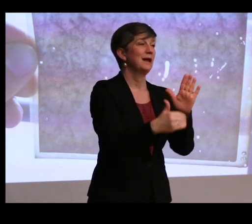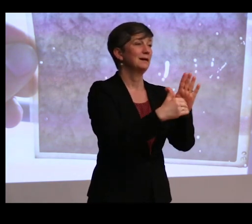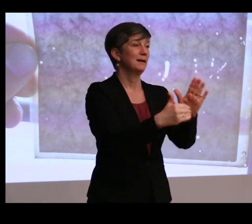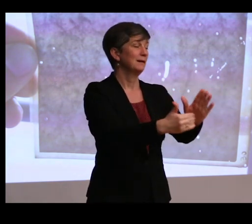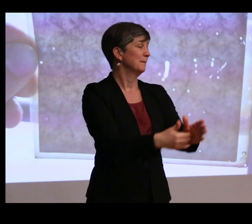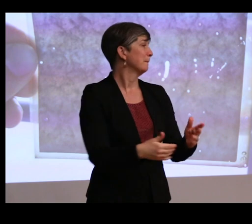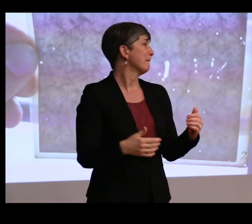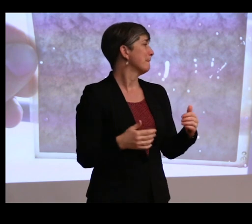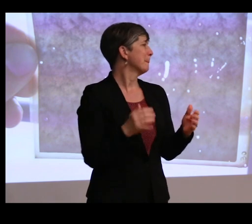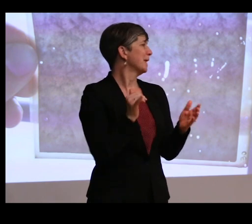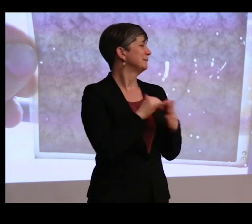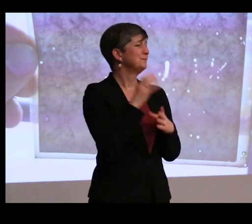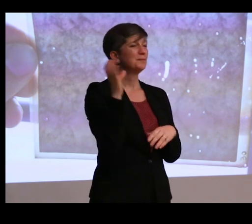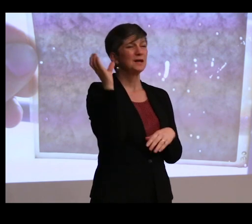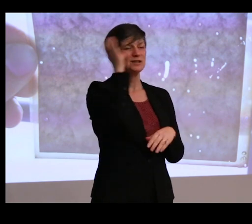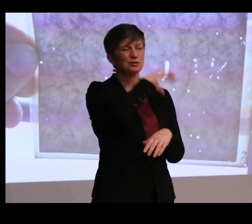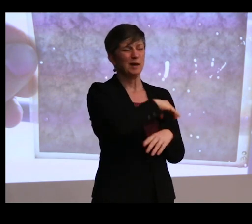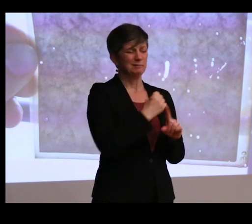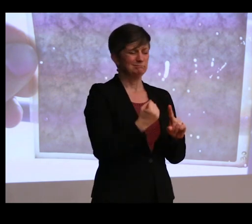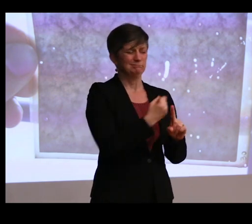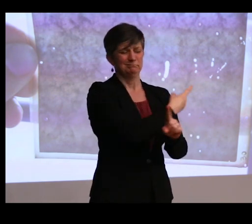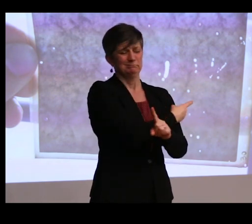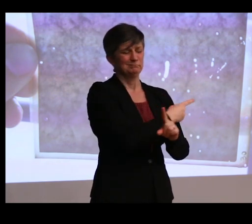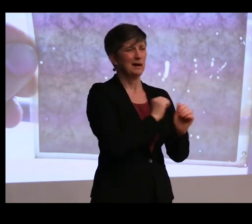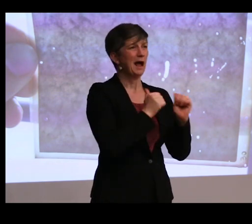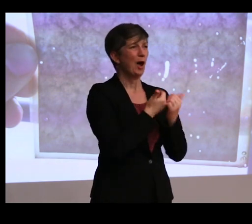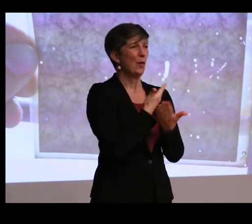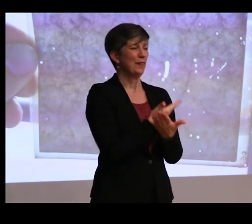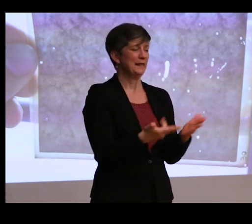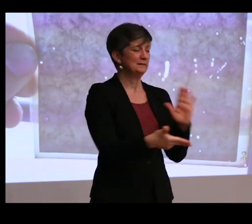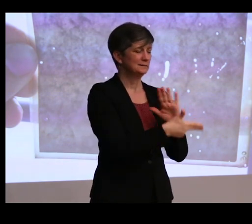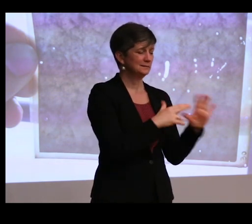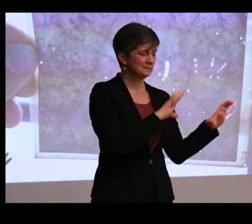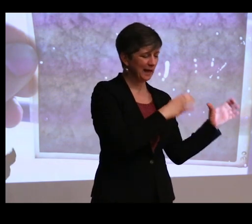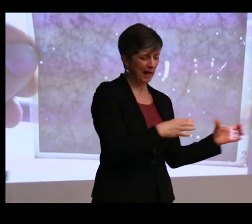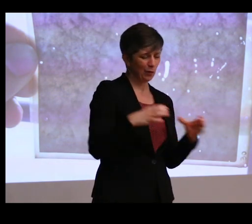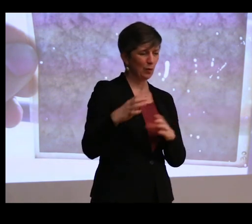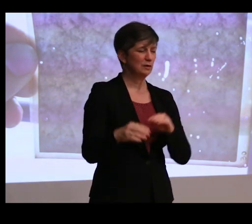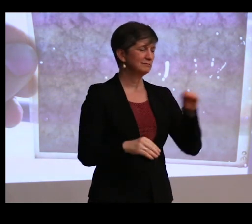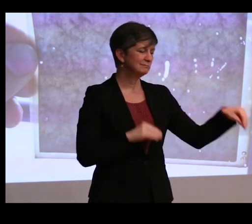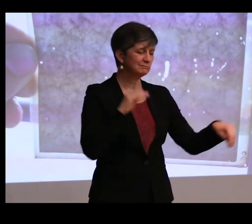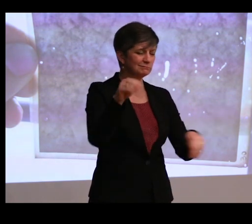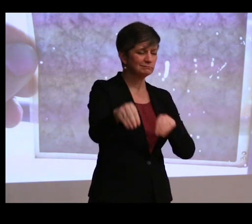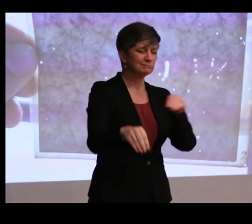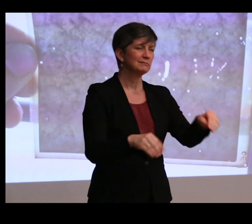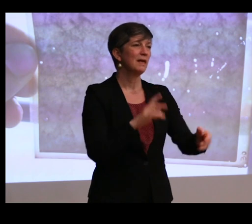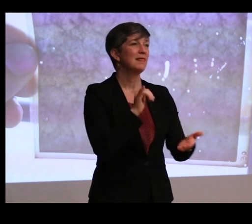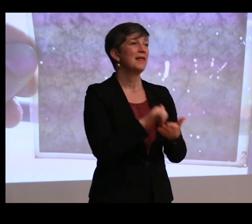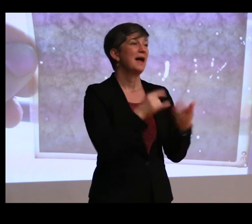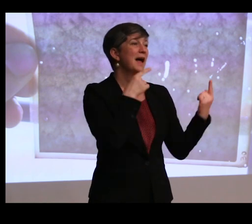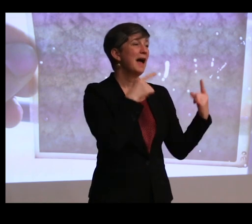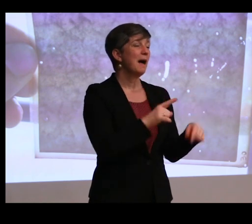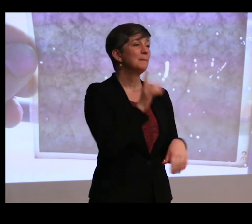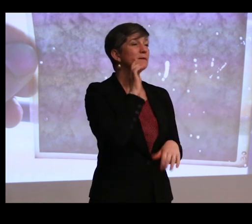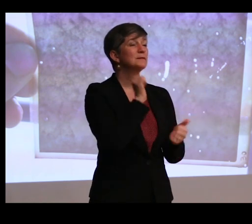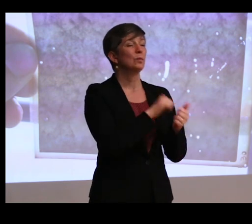these strange arbitrary ways in which things have been categorized and placed in different things. And this happens on archaeological excavations